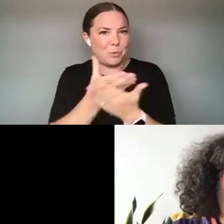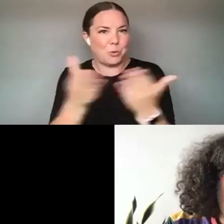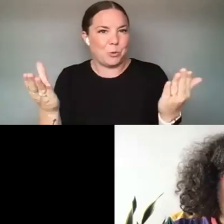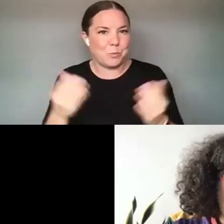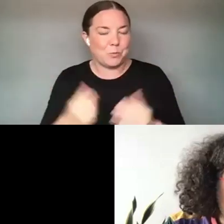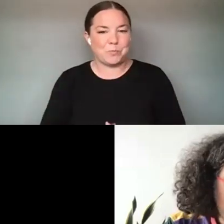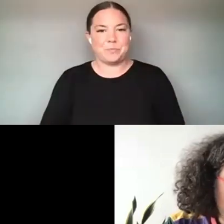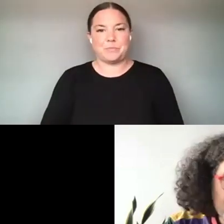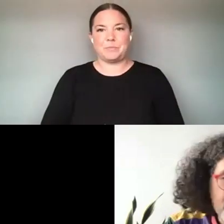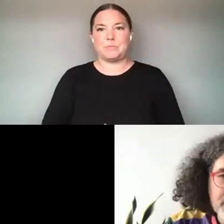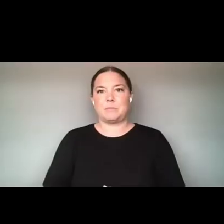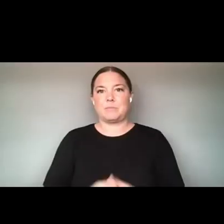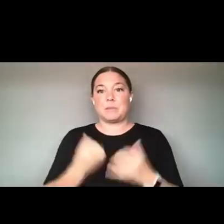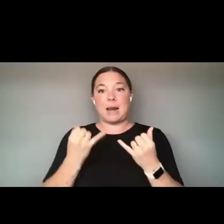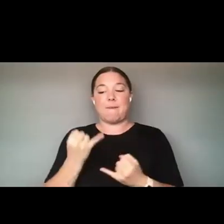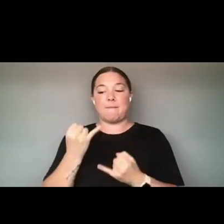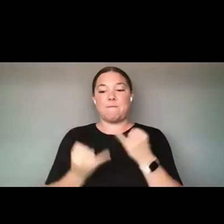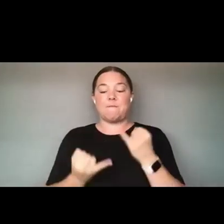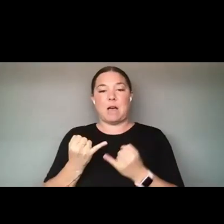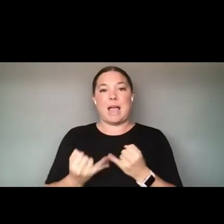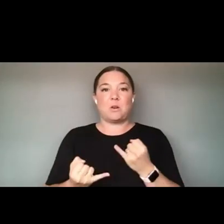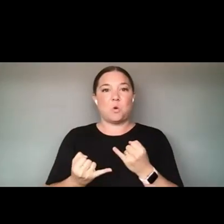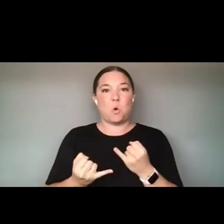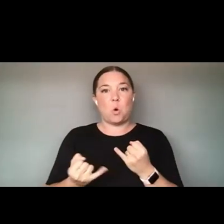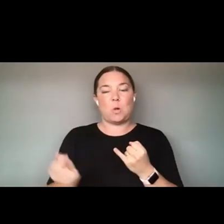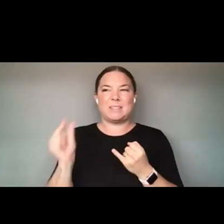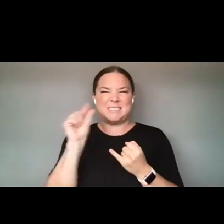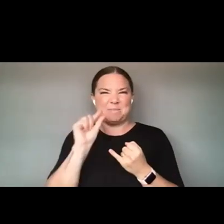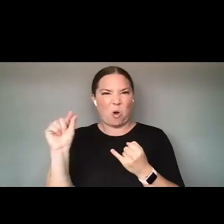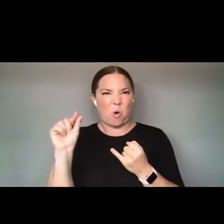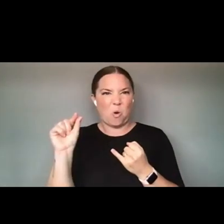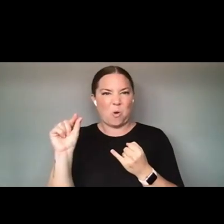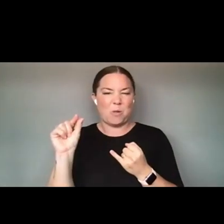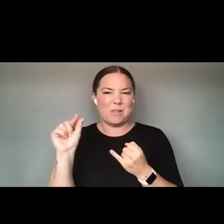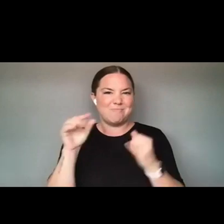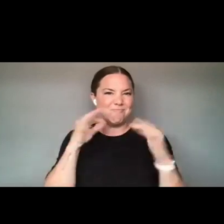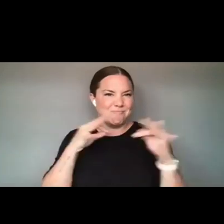OF MINI RESOURCE SHOUT OUT IS GOING TO PROCESSING FOUNDATION WHICH MAKES SOFTWARE